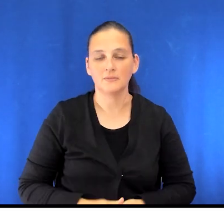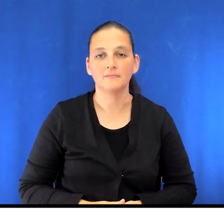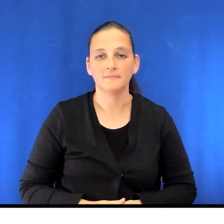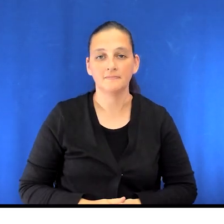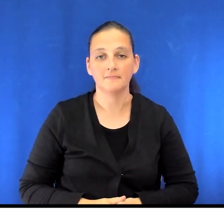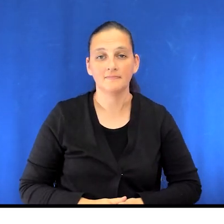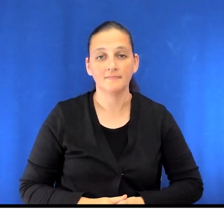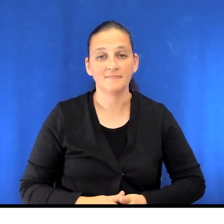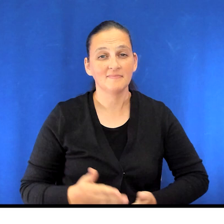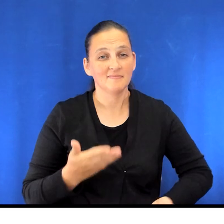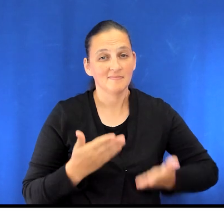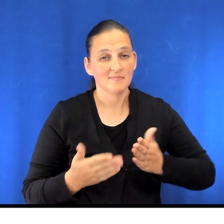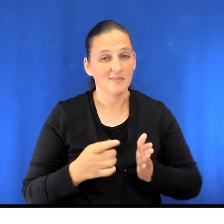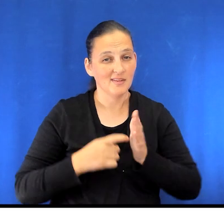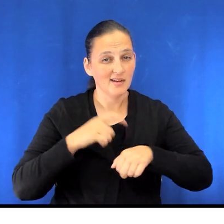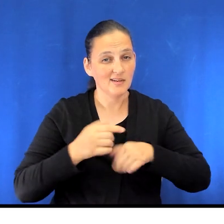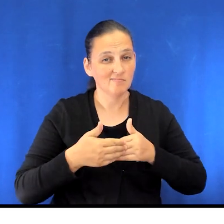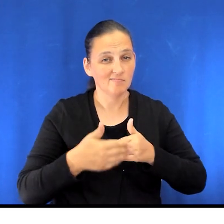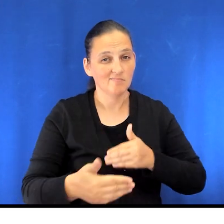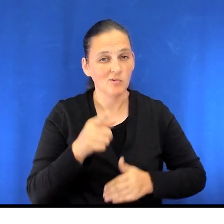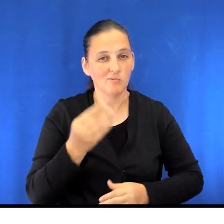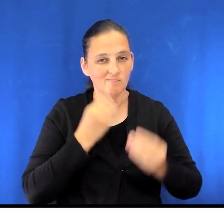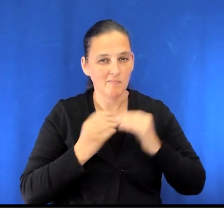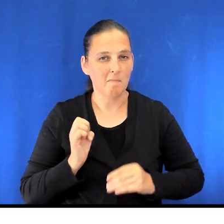It may take some time before your appetite returns to normal.